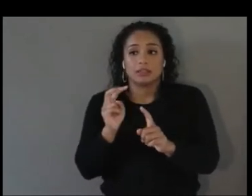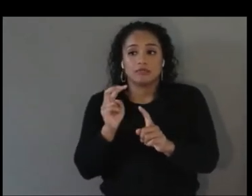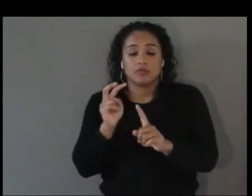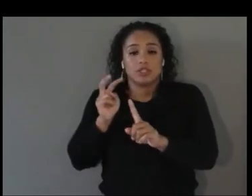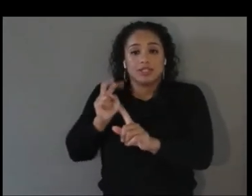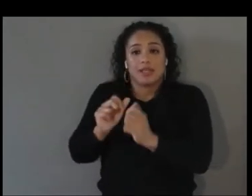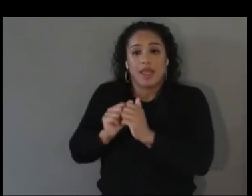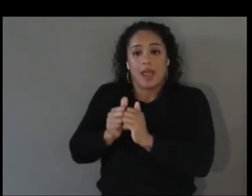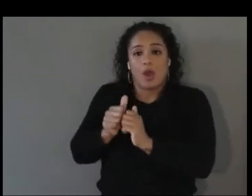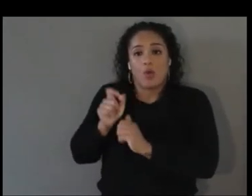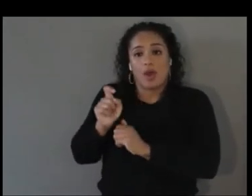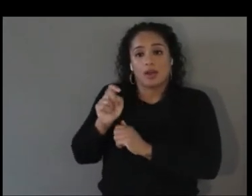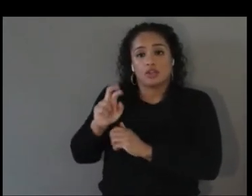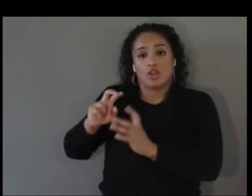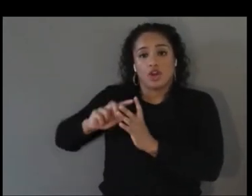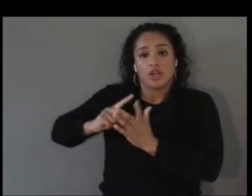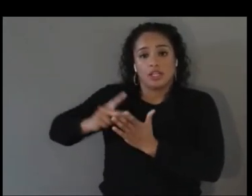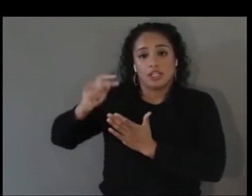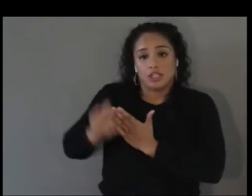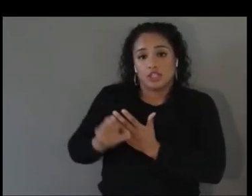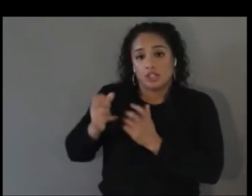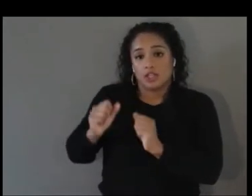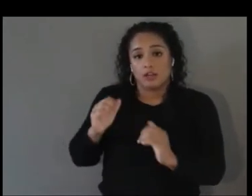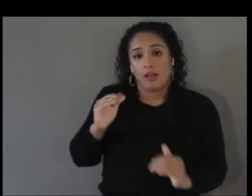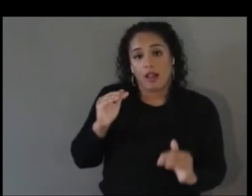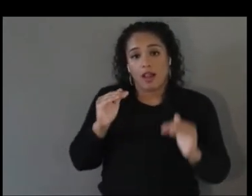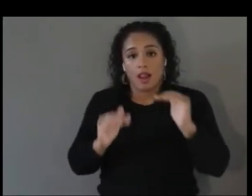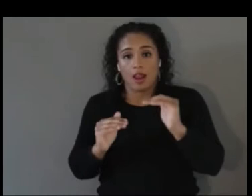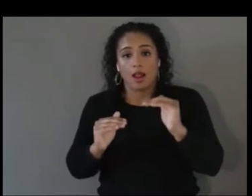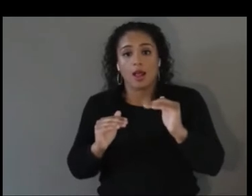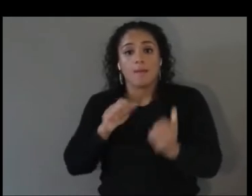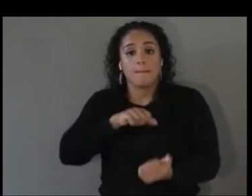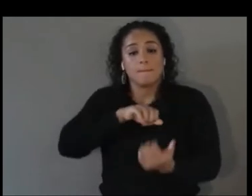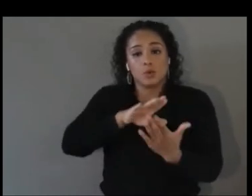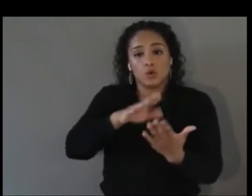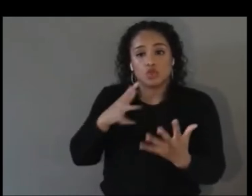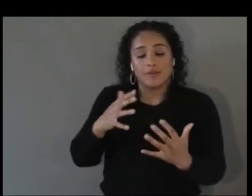that you've outlined already, to increase the involvement of people with disabilities and people from different backgrounds.